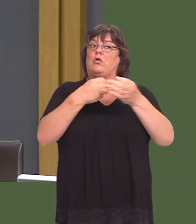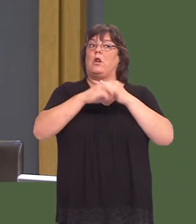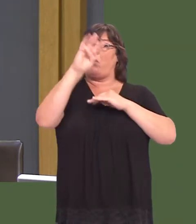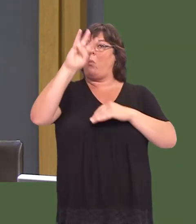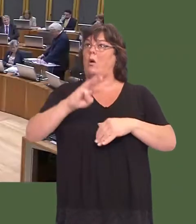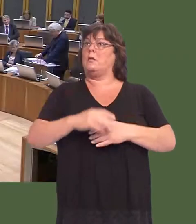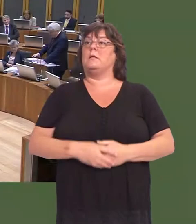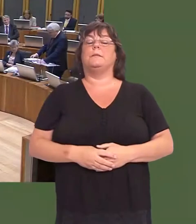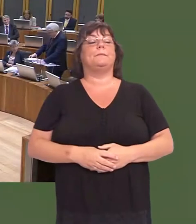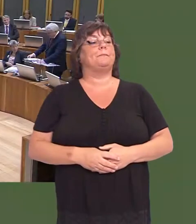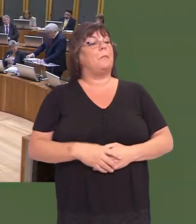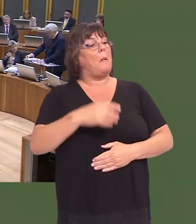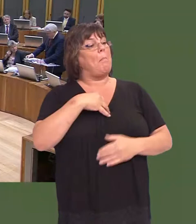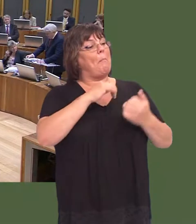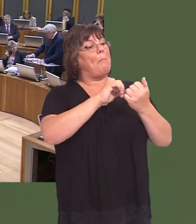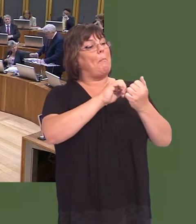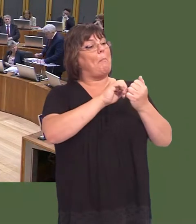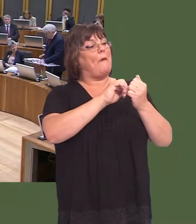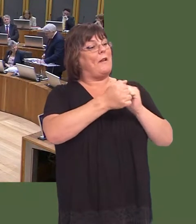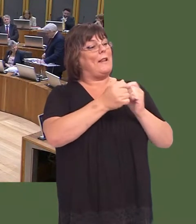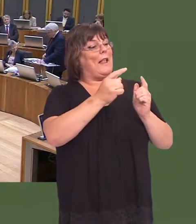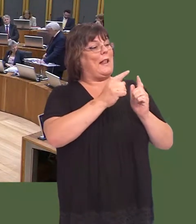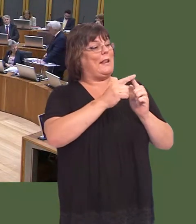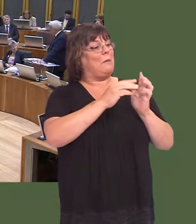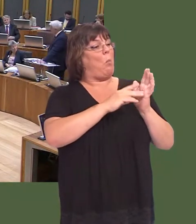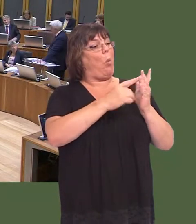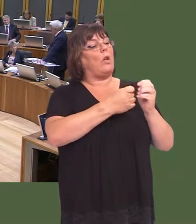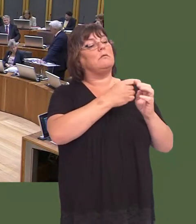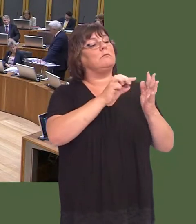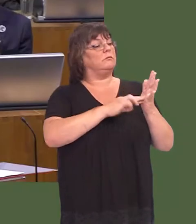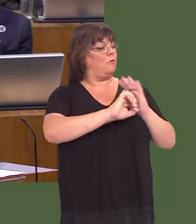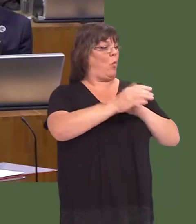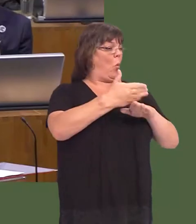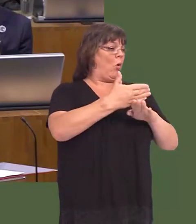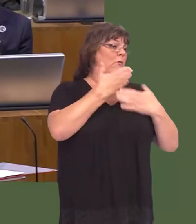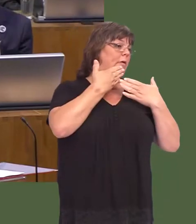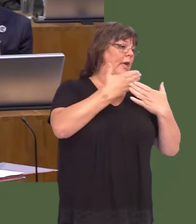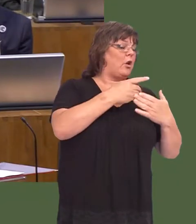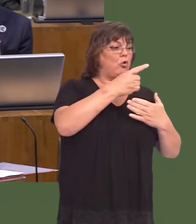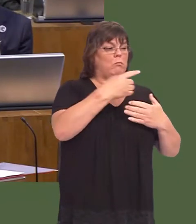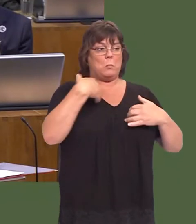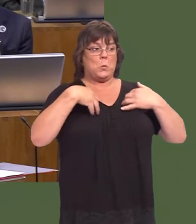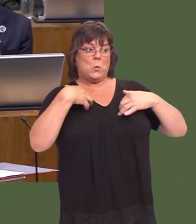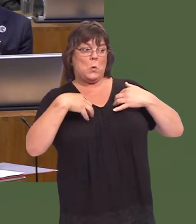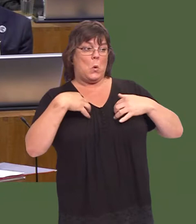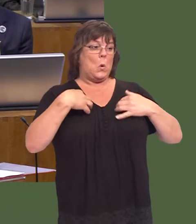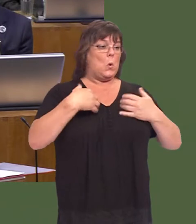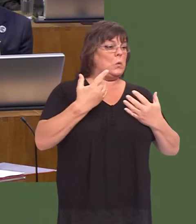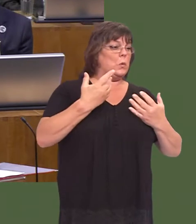Carwyn Jones: Could I thank my friend, Eluned Morgan, for the work that she has done, and the deep interest she takes in rural communities across Wales?